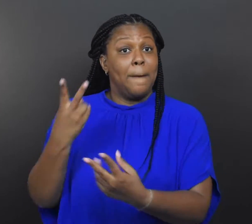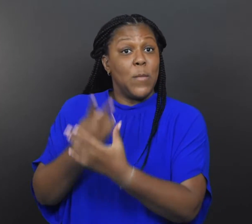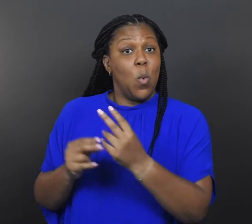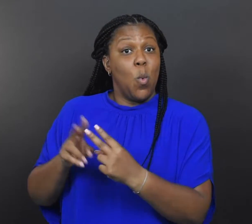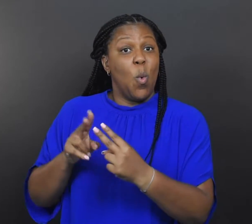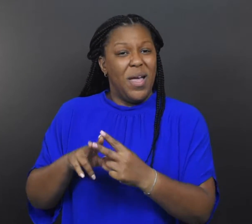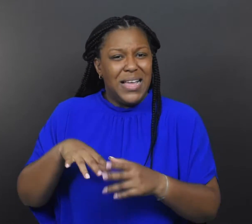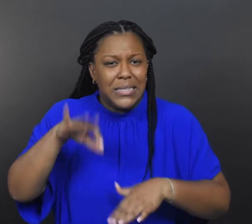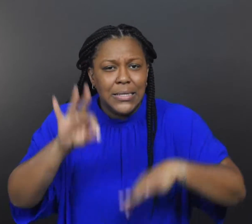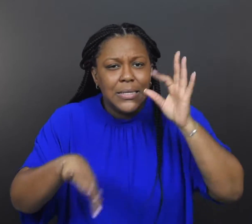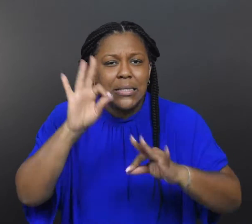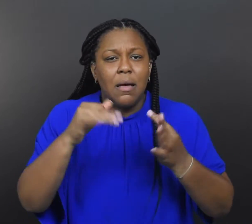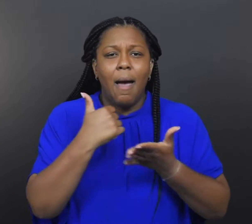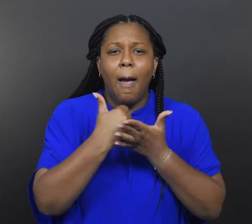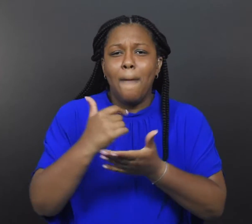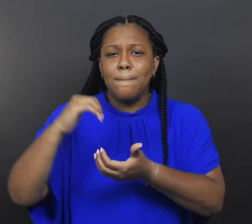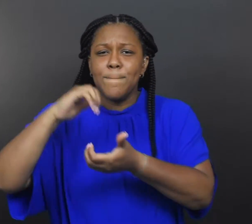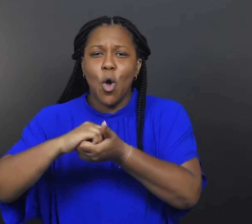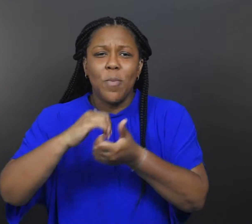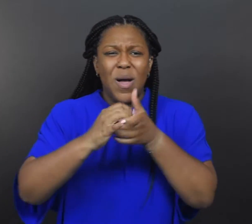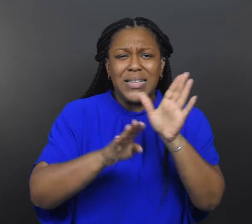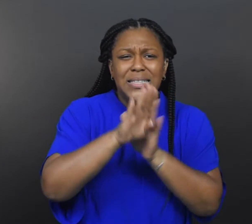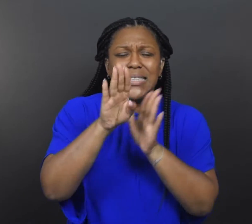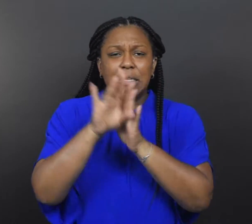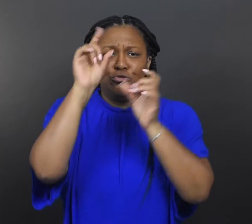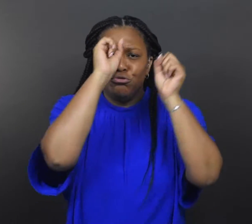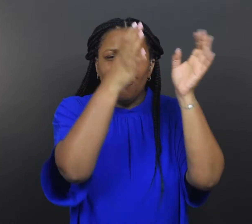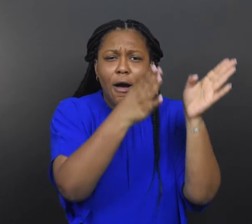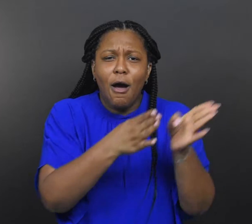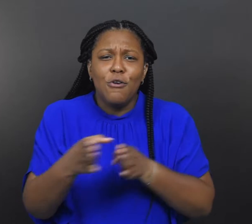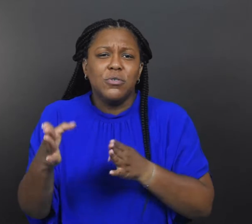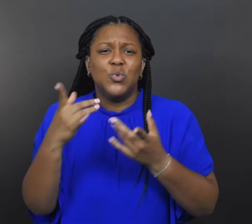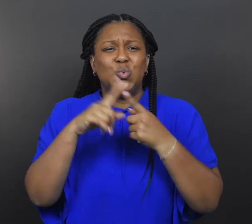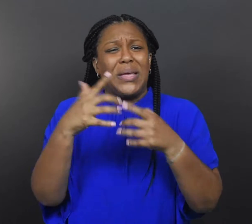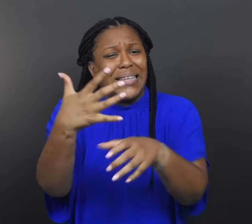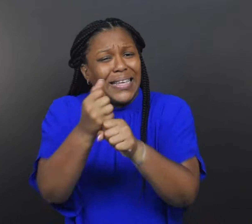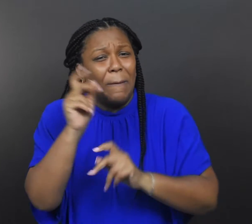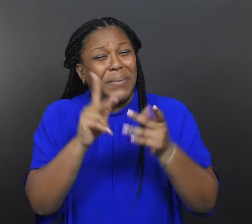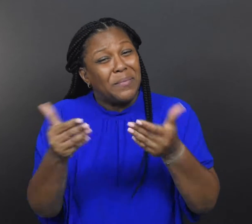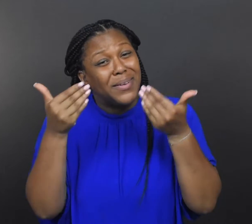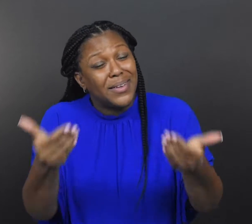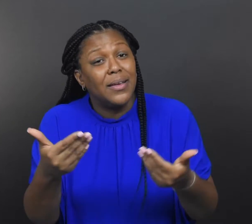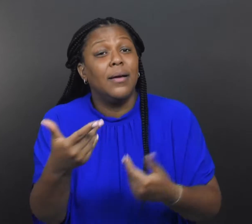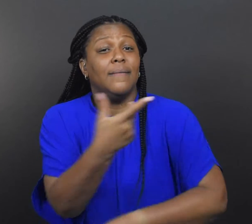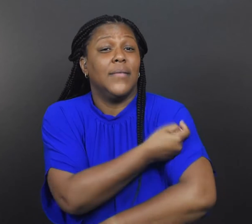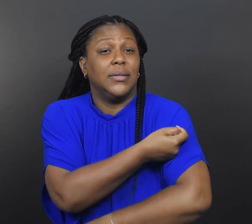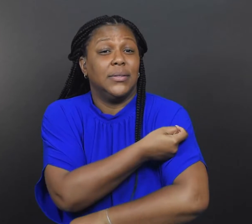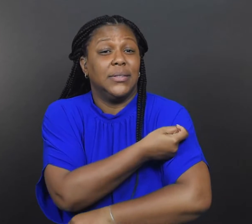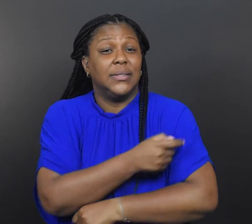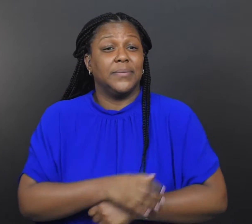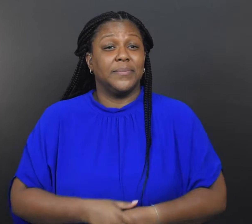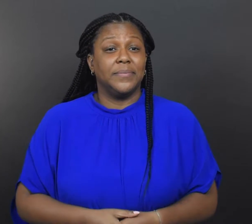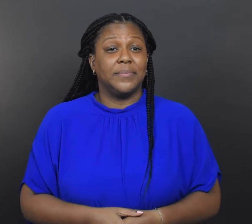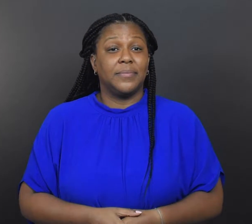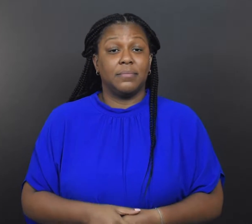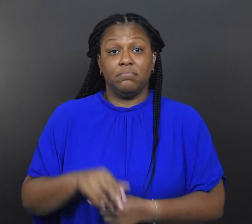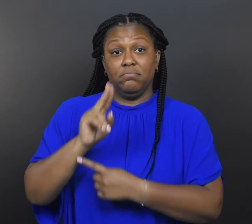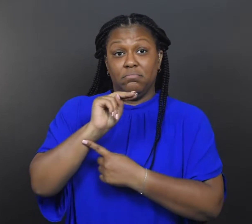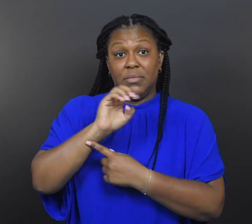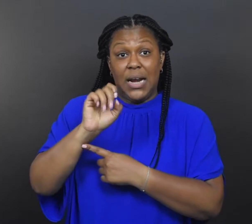The two use the findings to help partners develop strategies to get more people vaccinated.